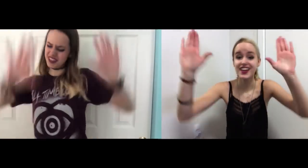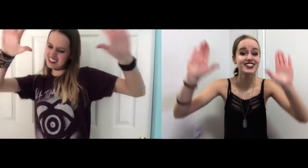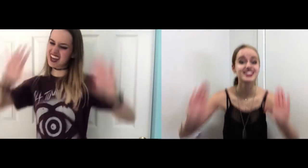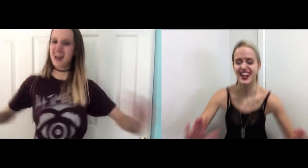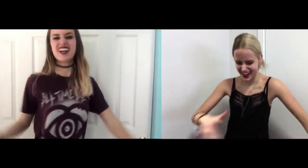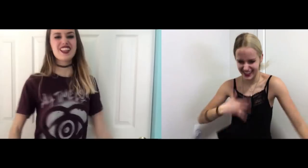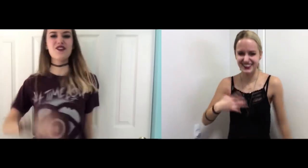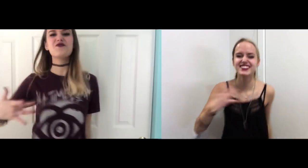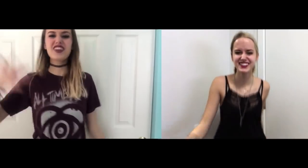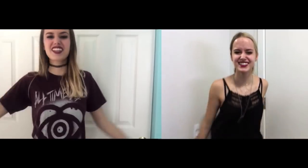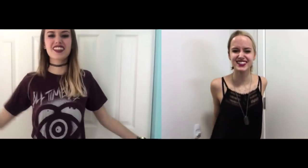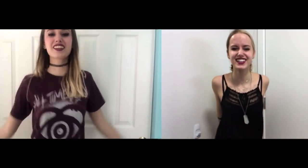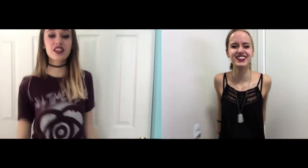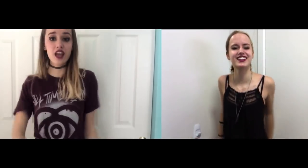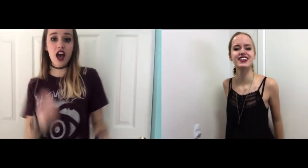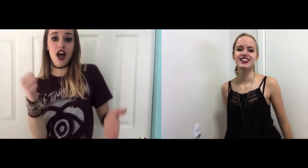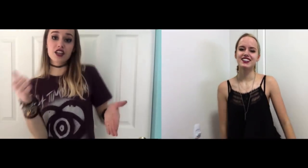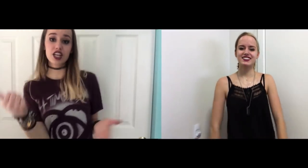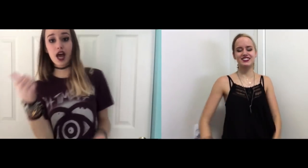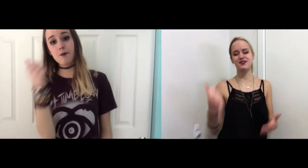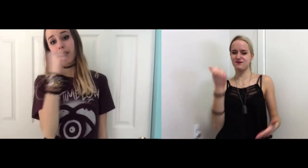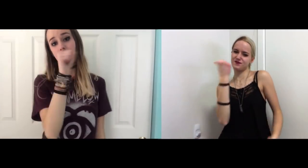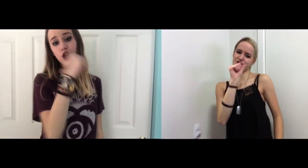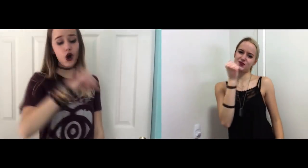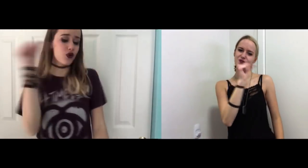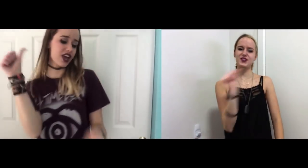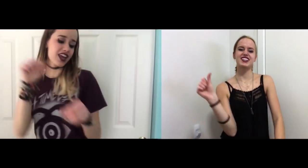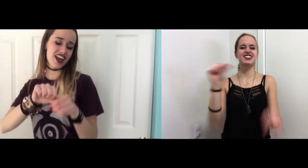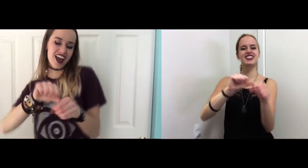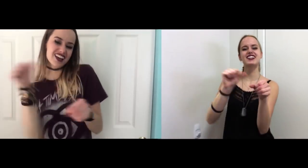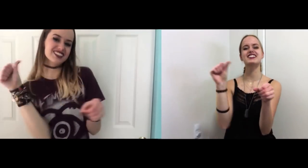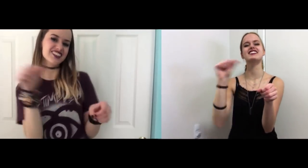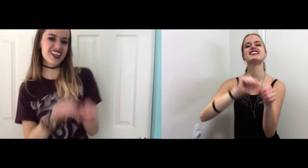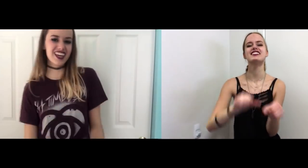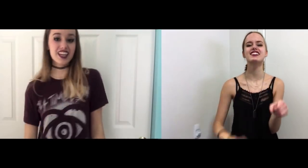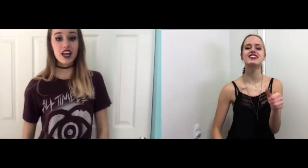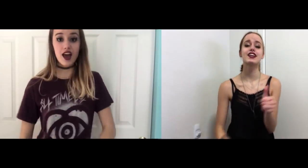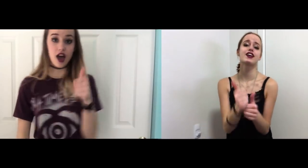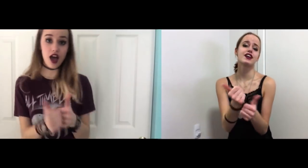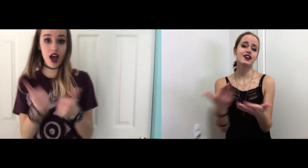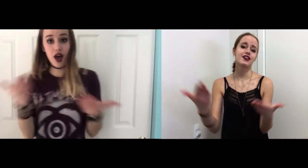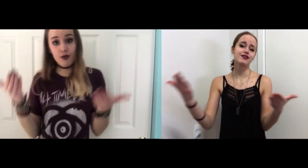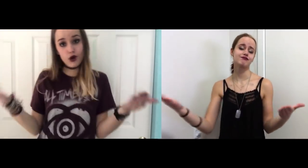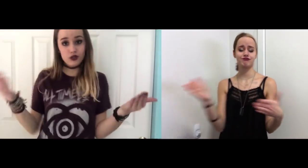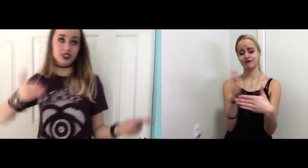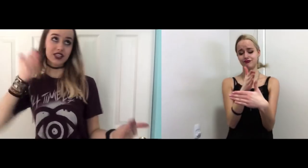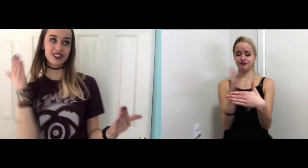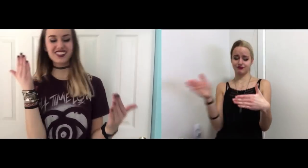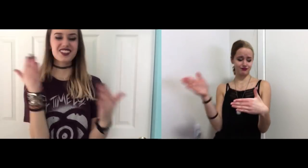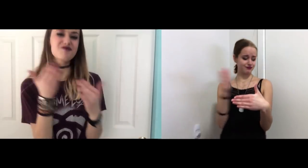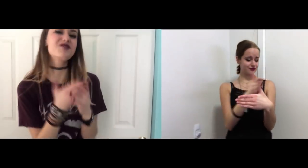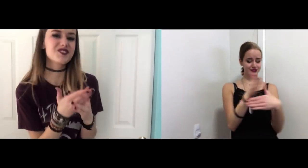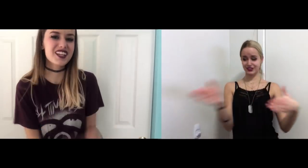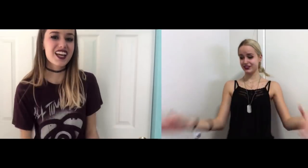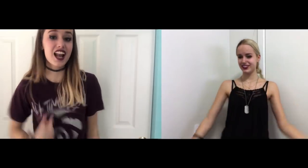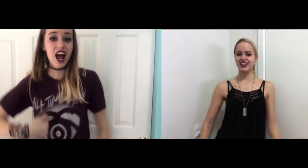It's a hell of a feeling though! Champagne, cocaine, gasoline! And most things in between!